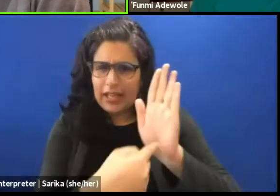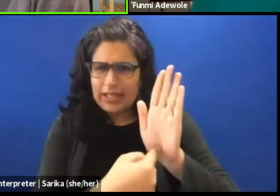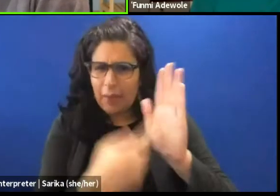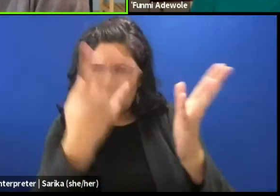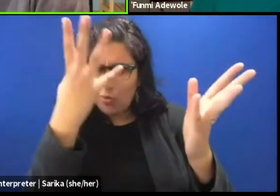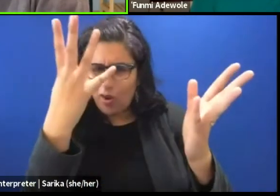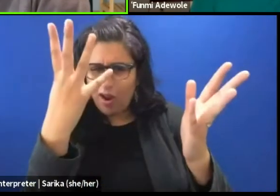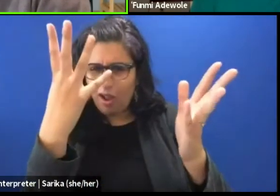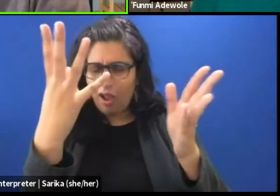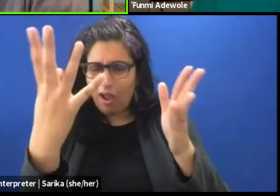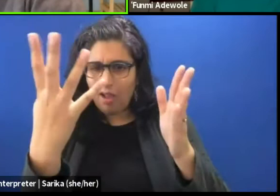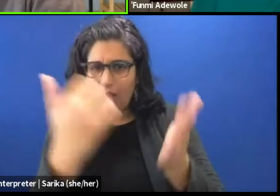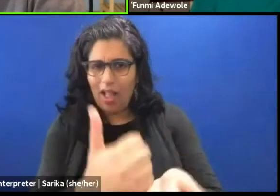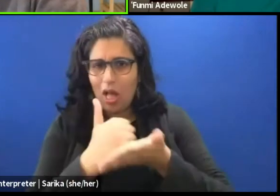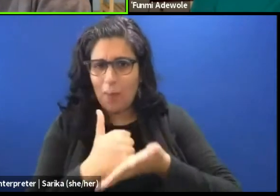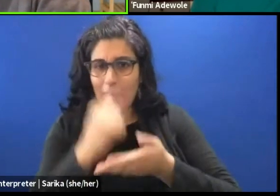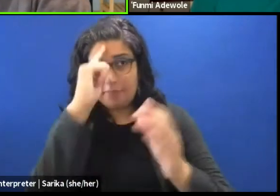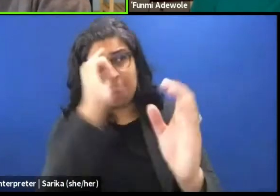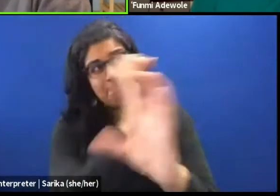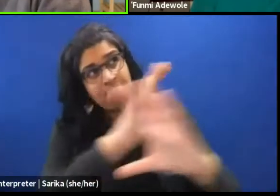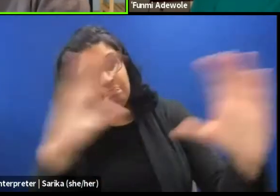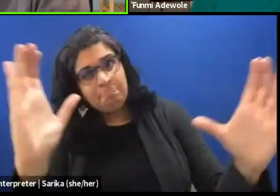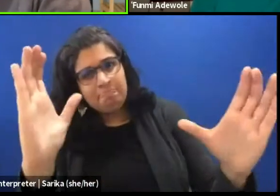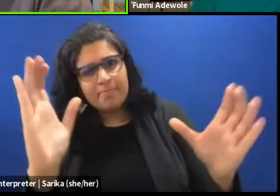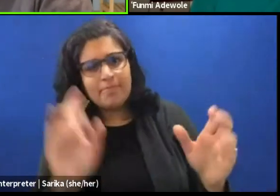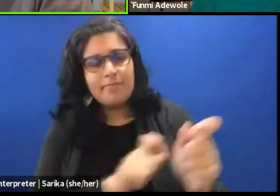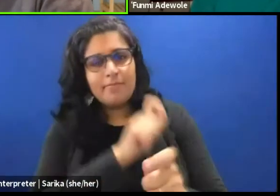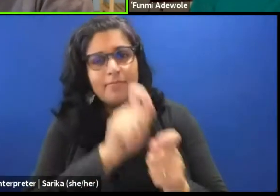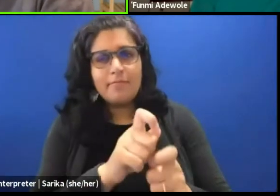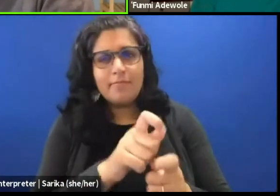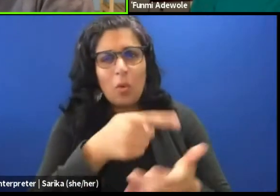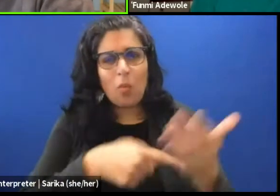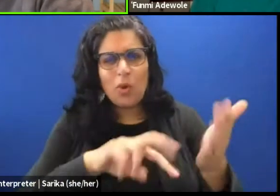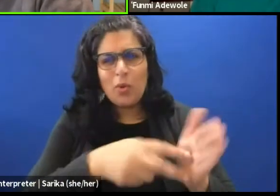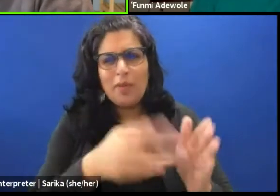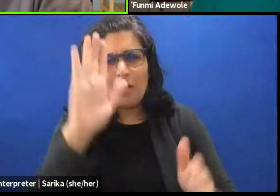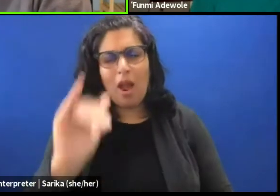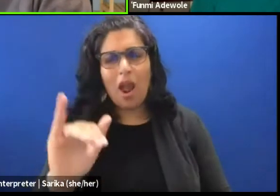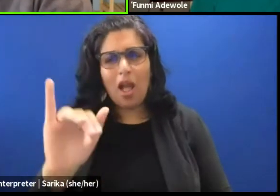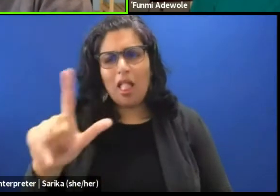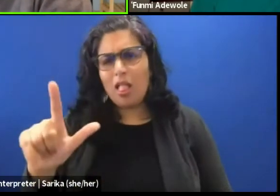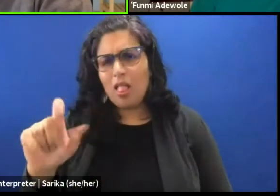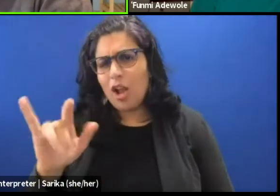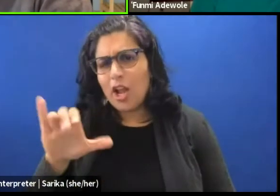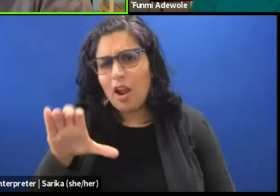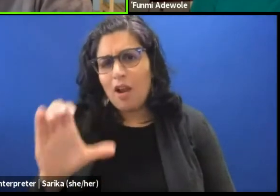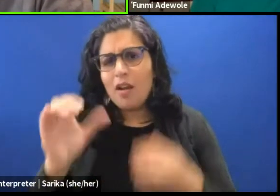to help us understand what you mean by that logic of the performance, you know is that in terms of the structure ratio,